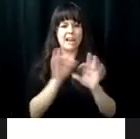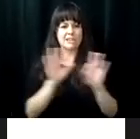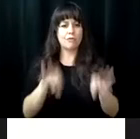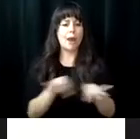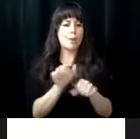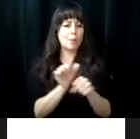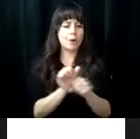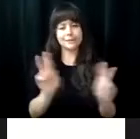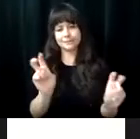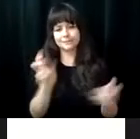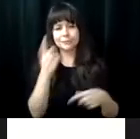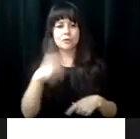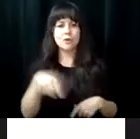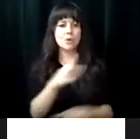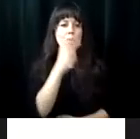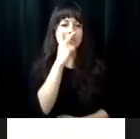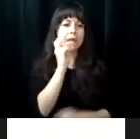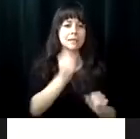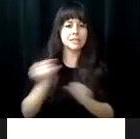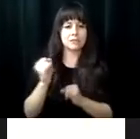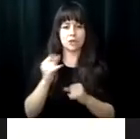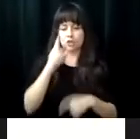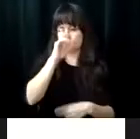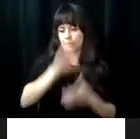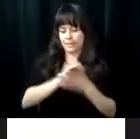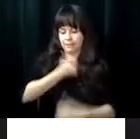meets once a week and provides a framework on which blind